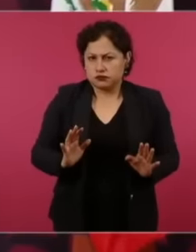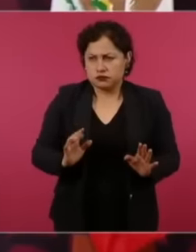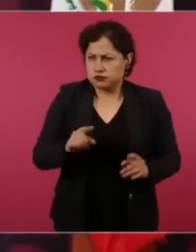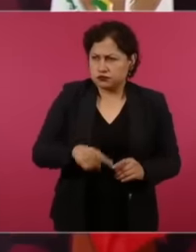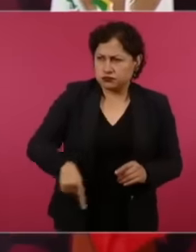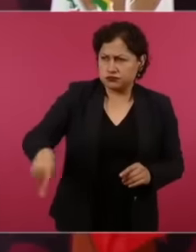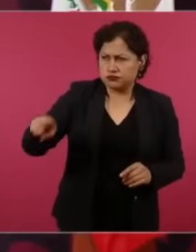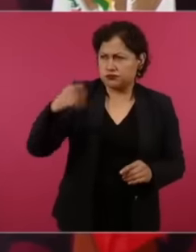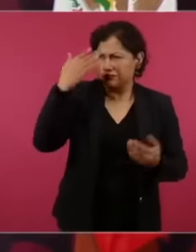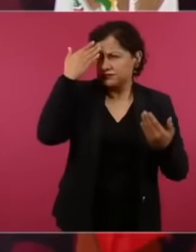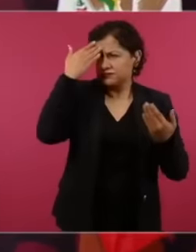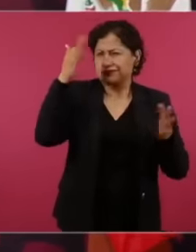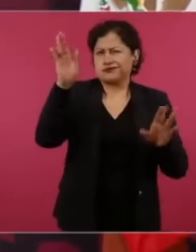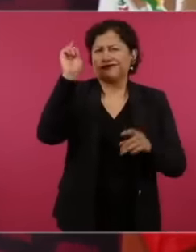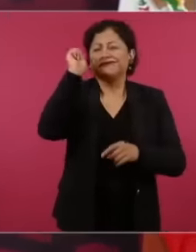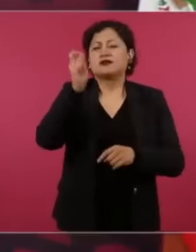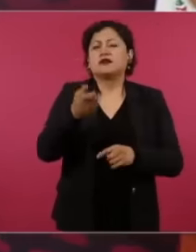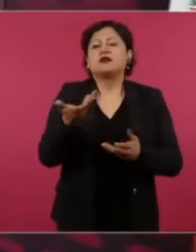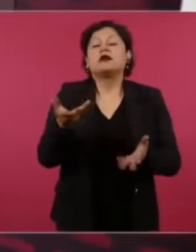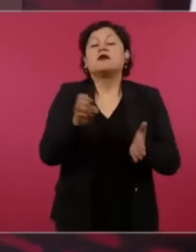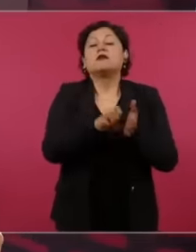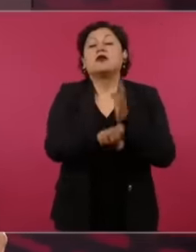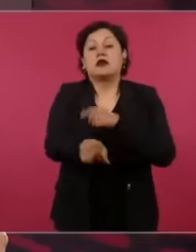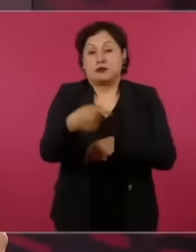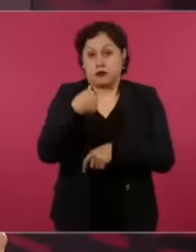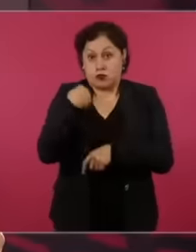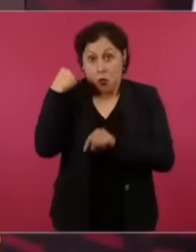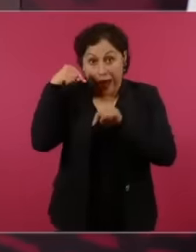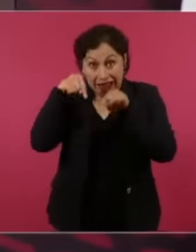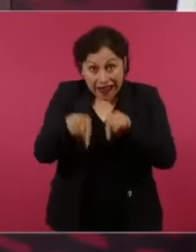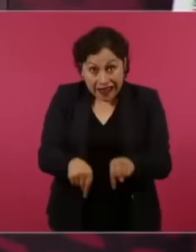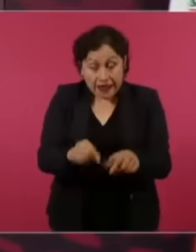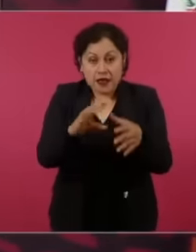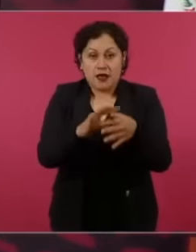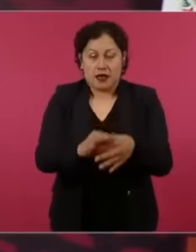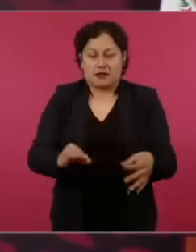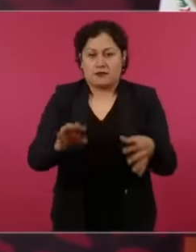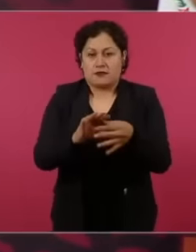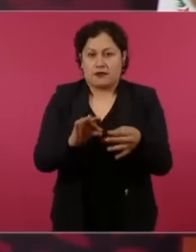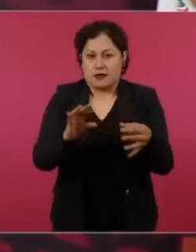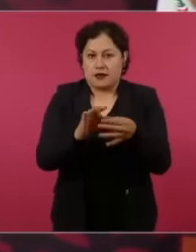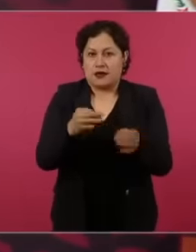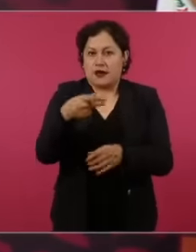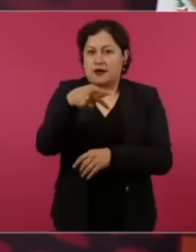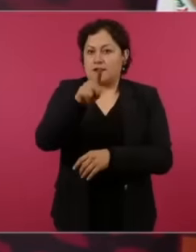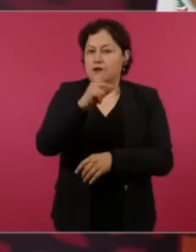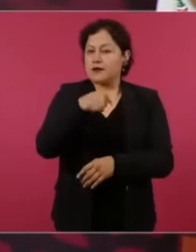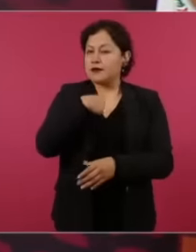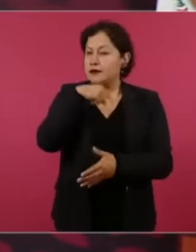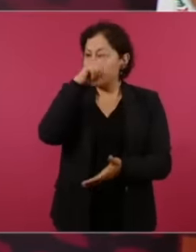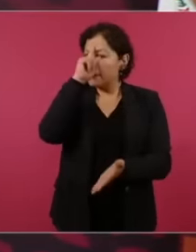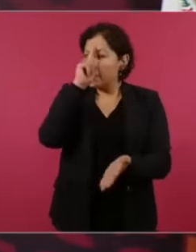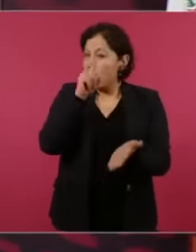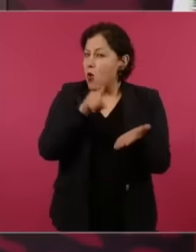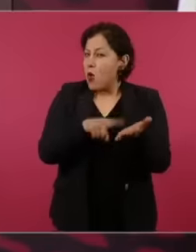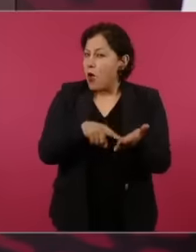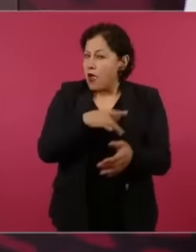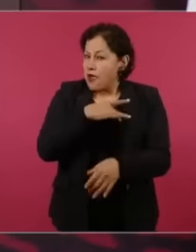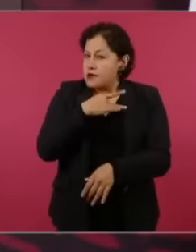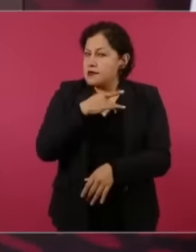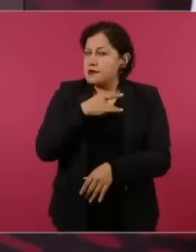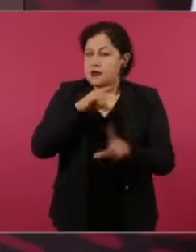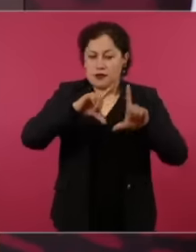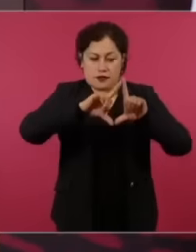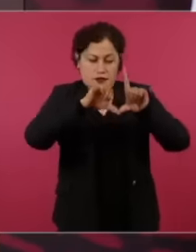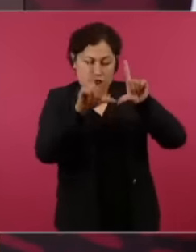but I'm sure that 99% of Mexicans don't know that there is a